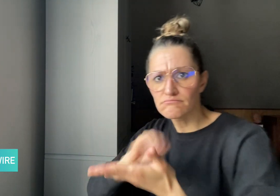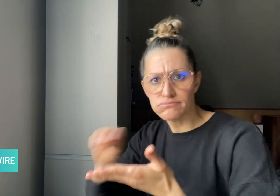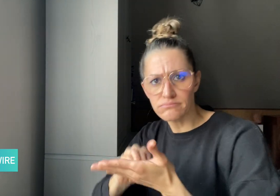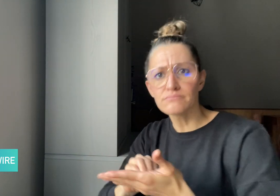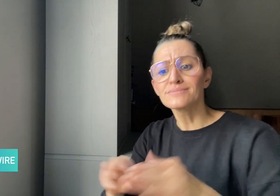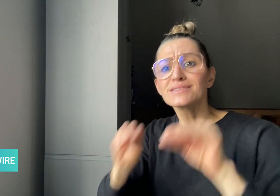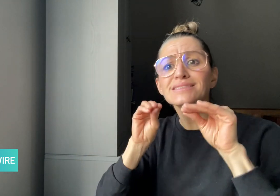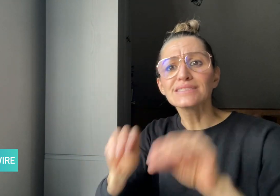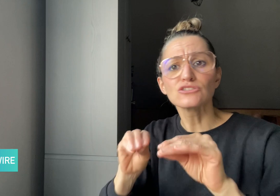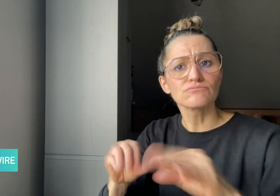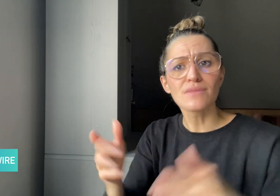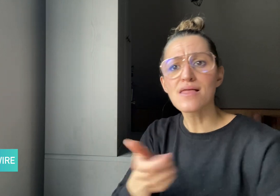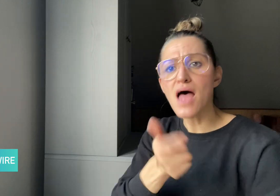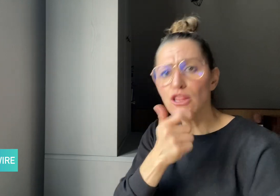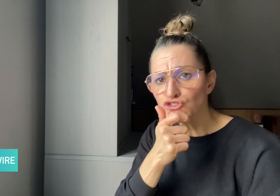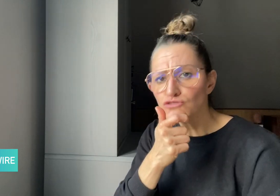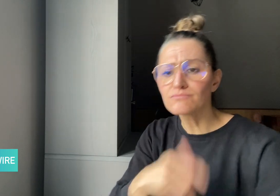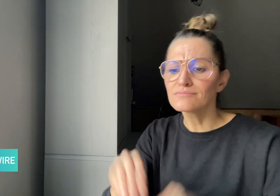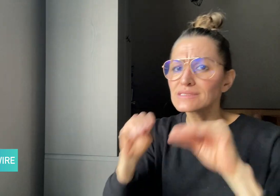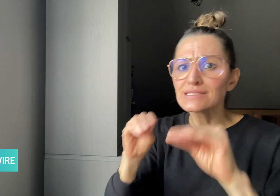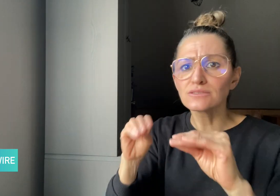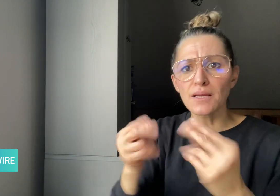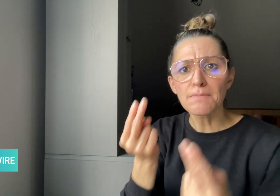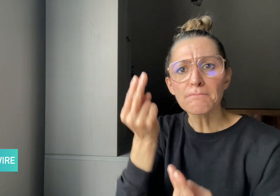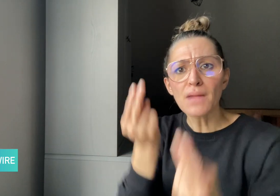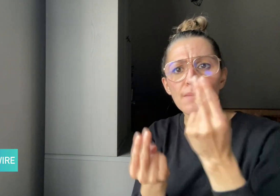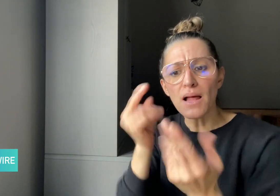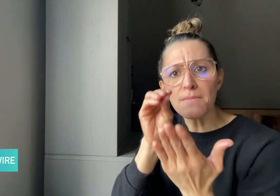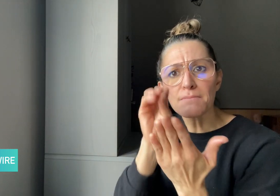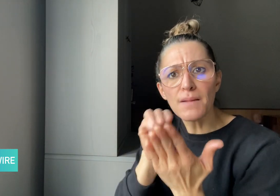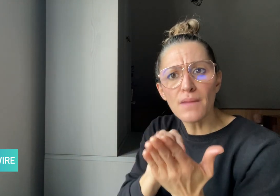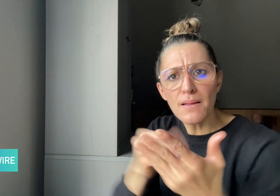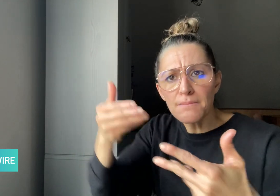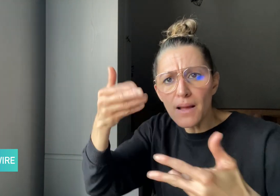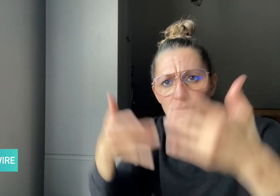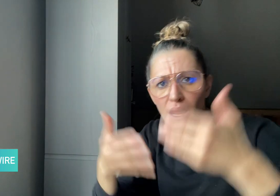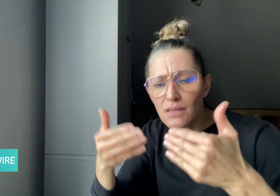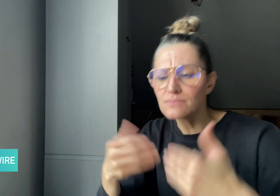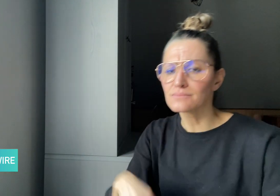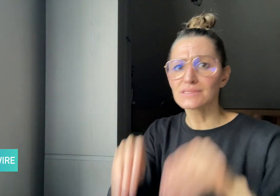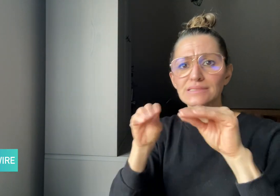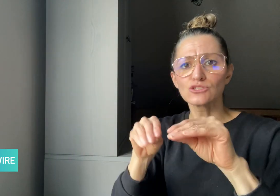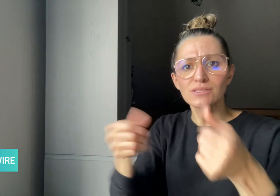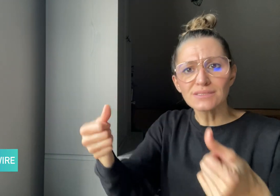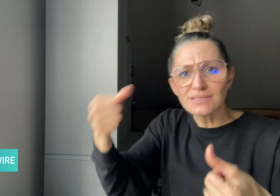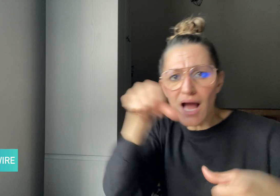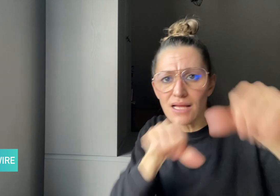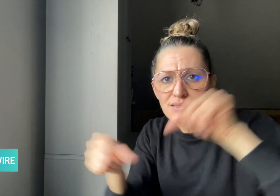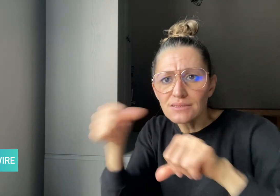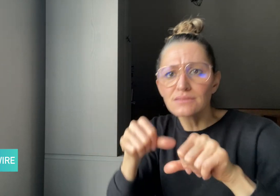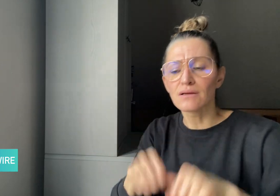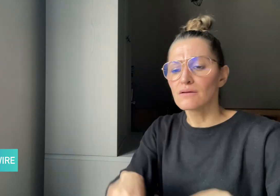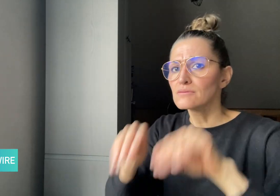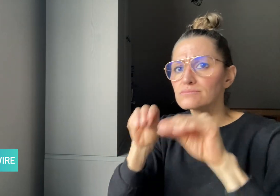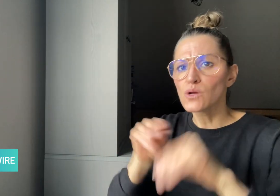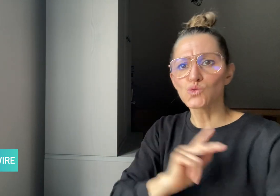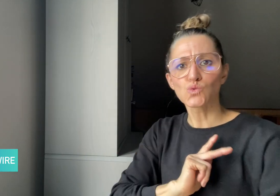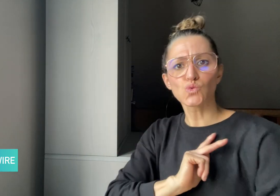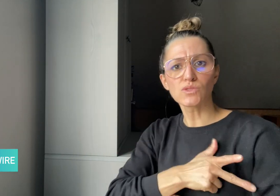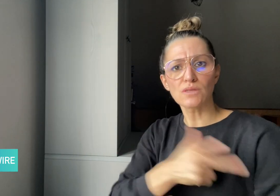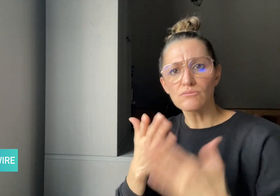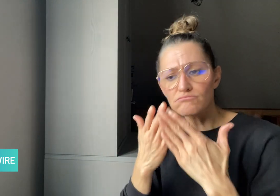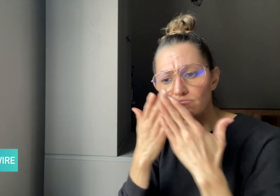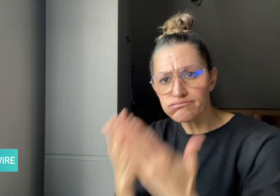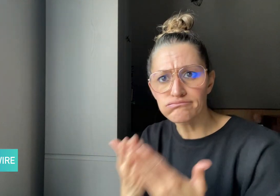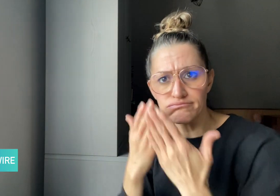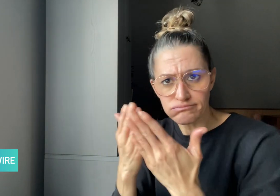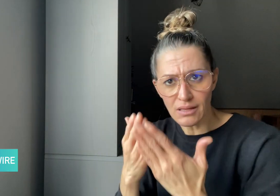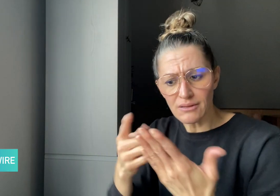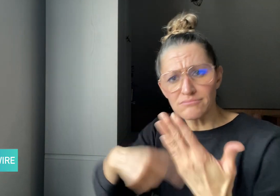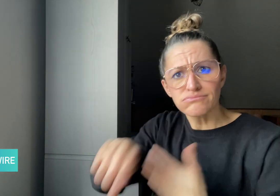science and social studies created specifically for Deaf